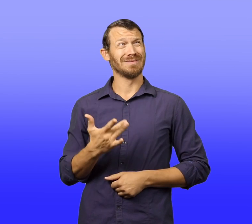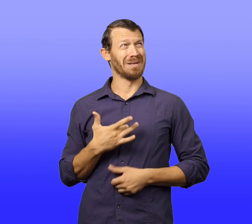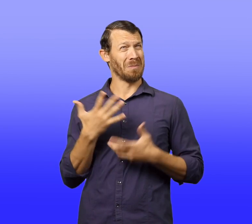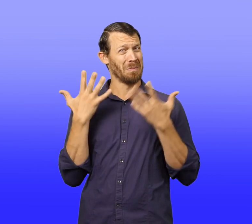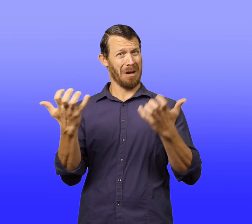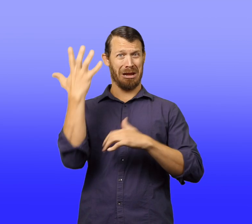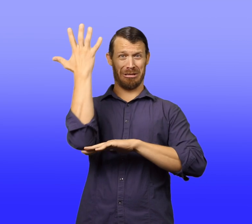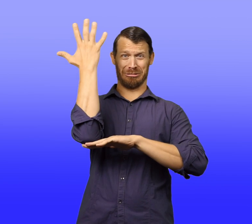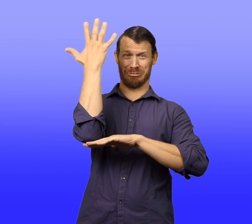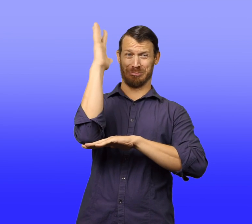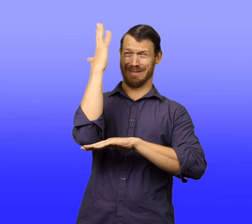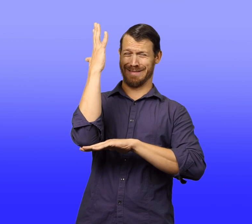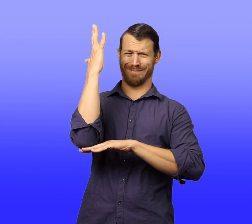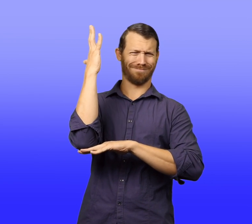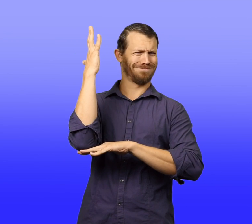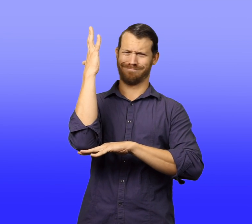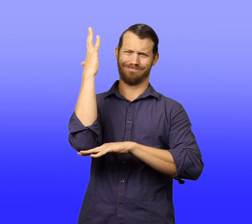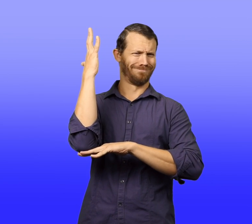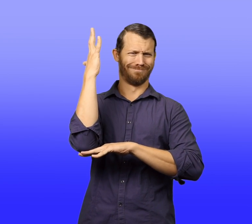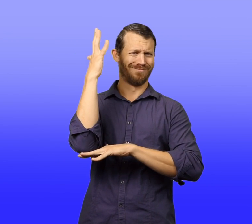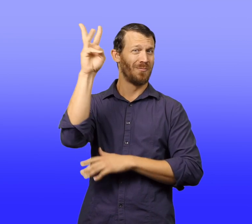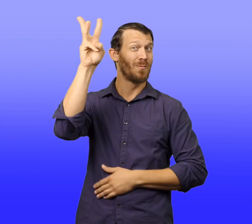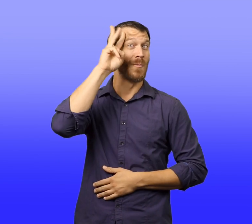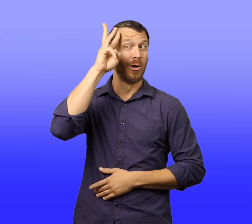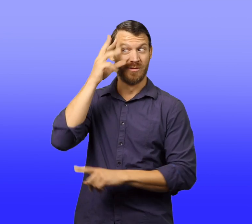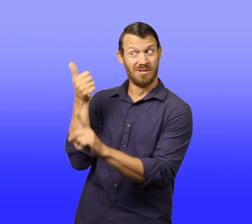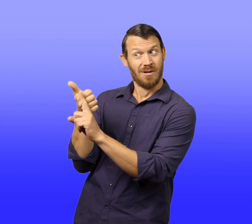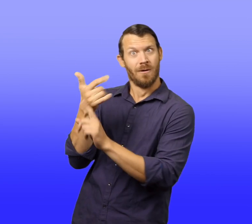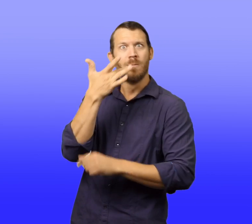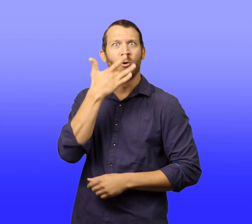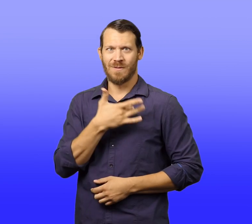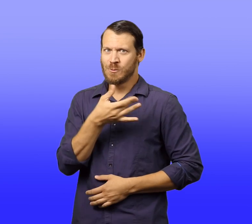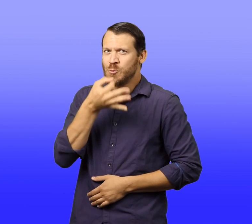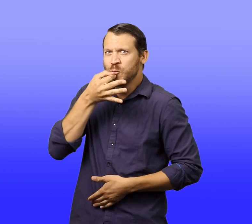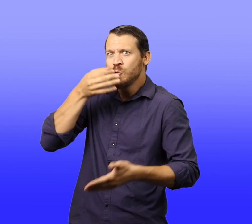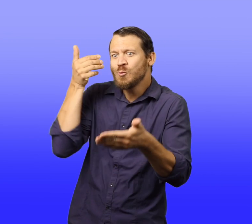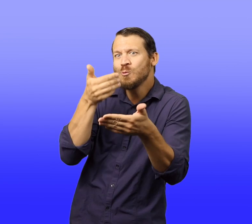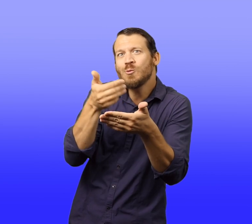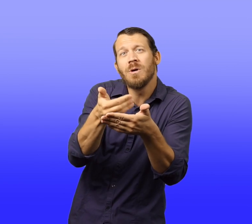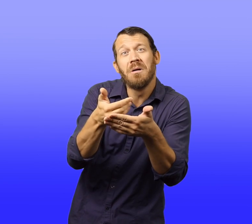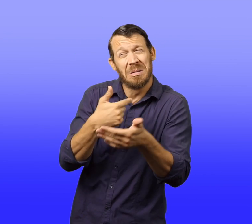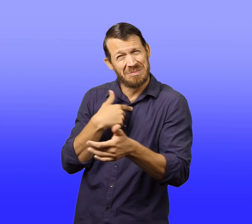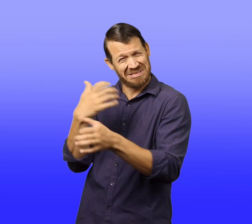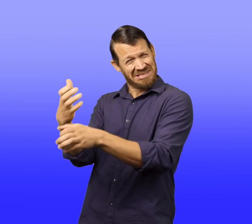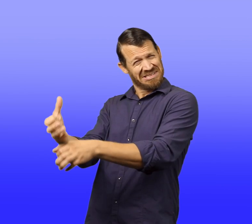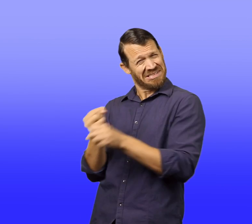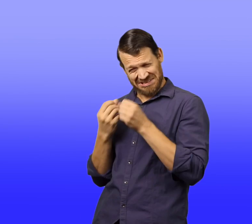His own birthday was just a few days away, "And I'm not getting some dumb plant," he told Rose.